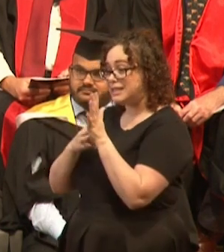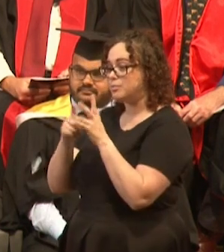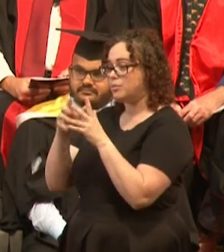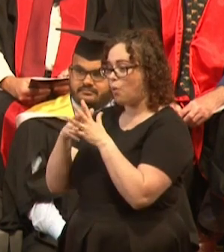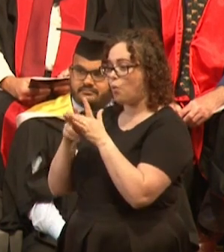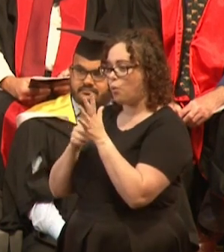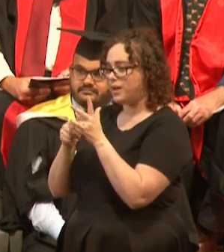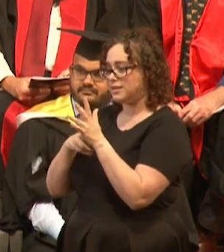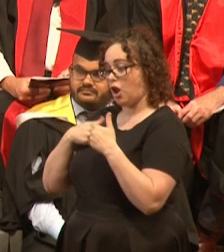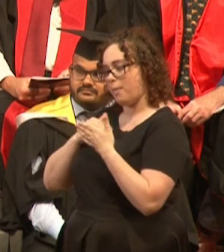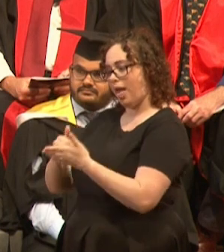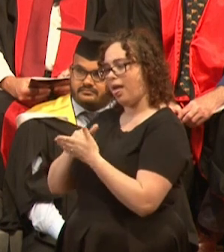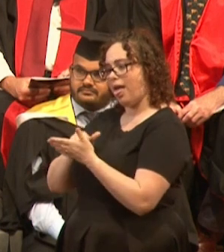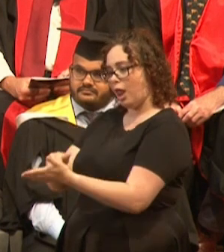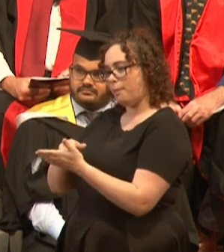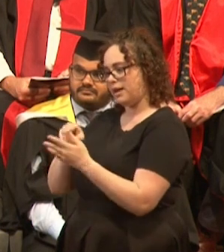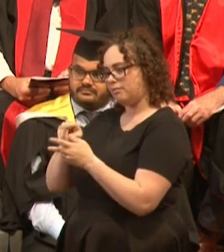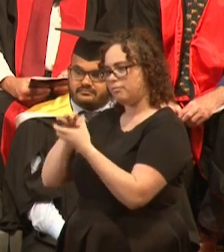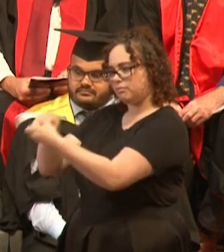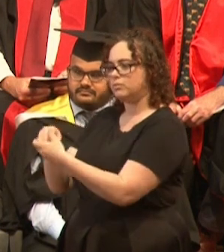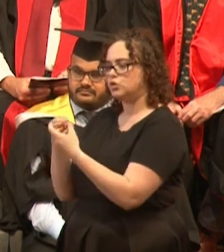So, always remember, never let your failures,